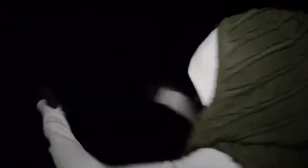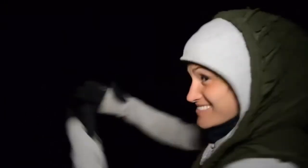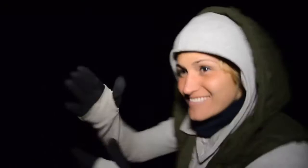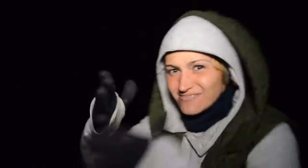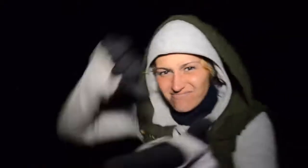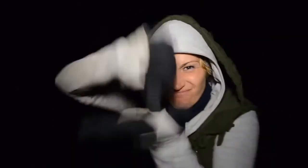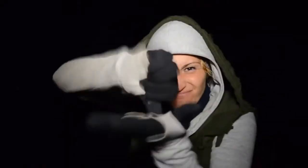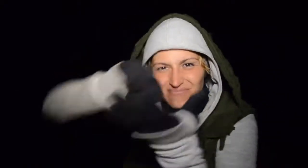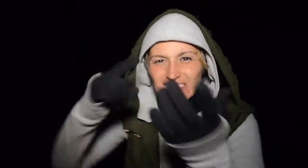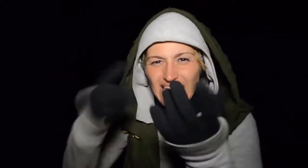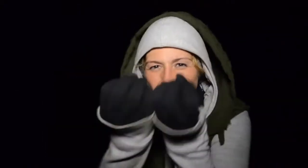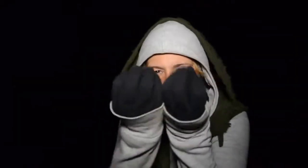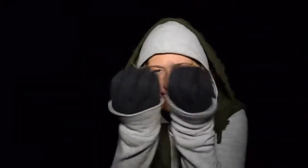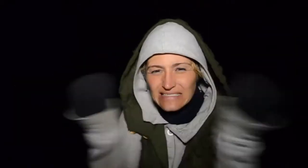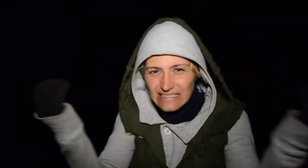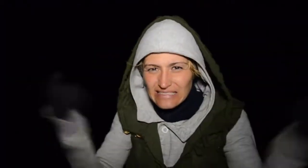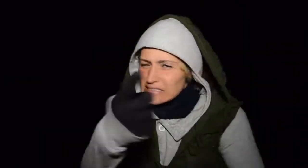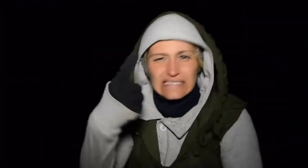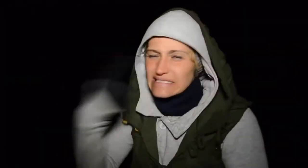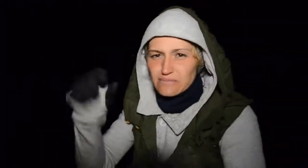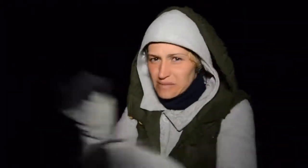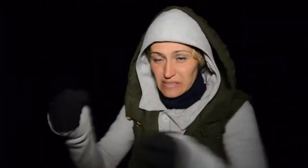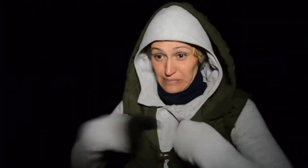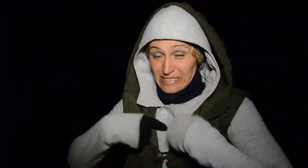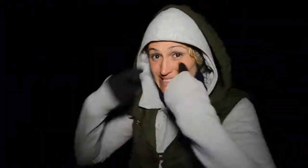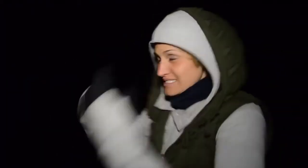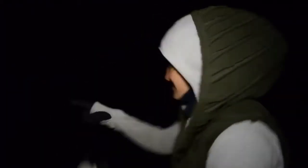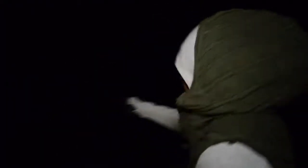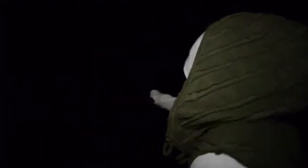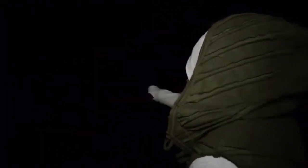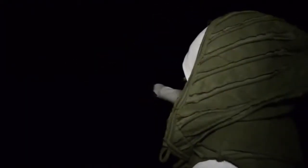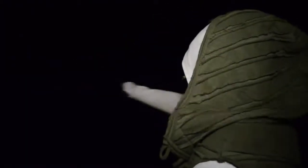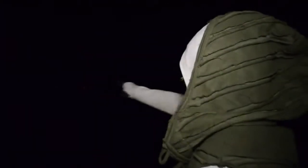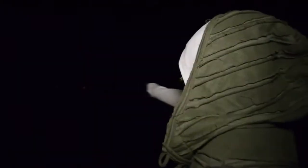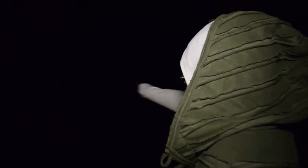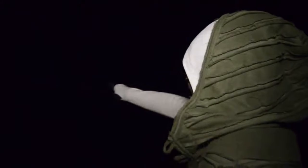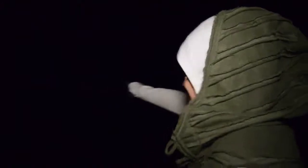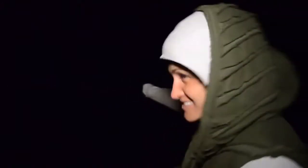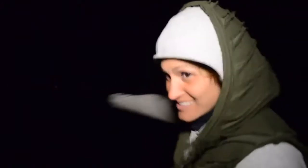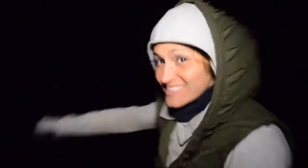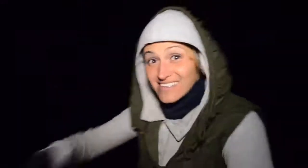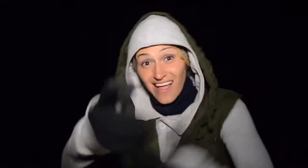This here is the city with many lights. It might be impossible to see from your